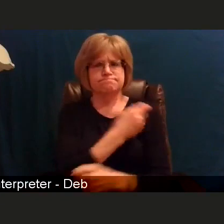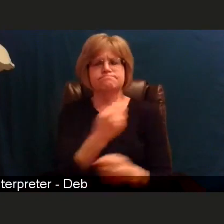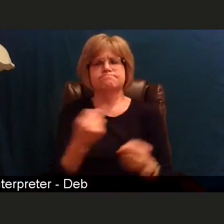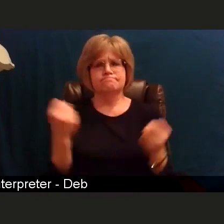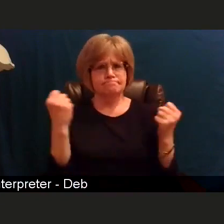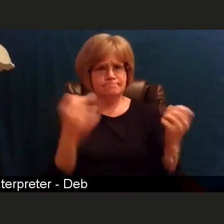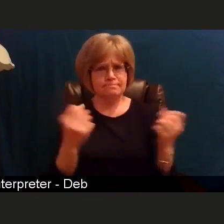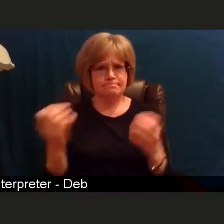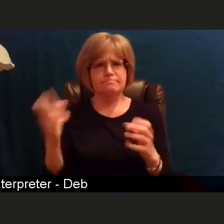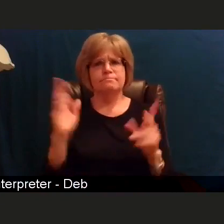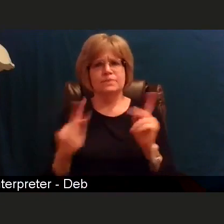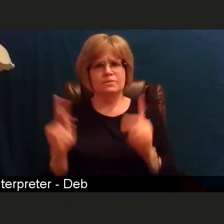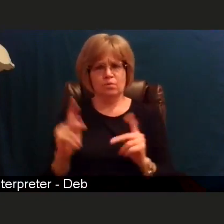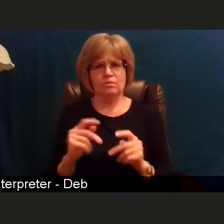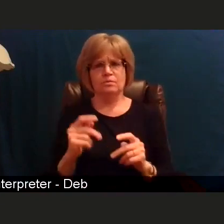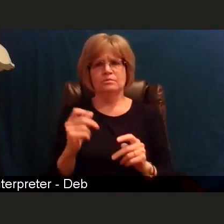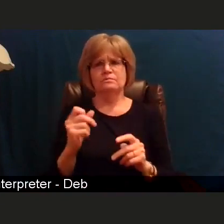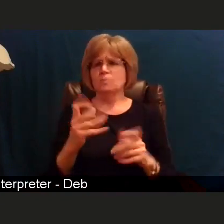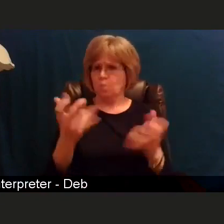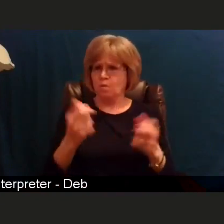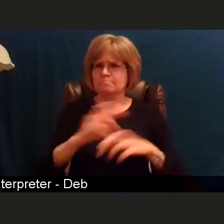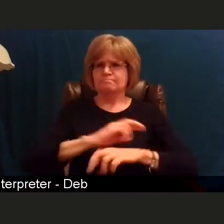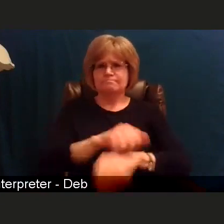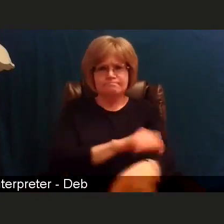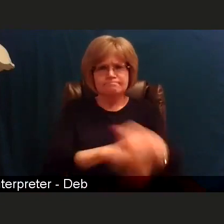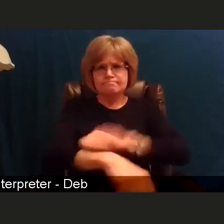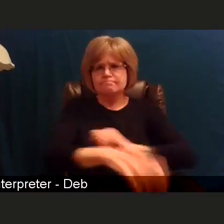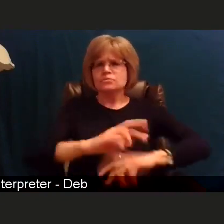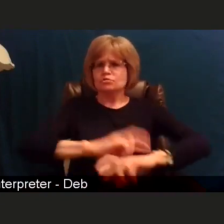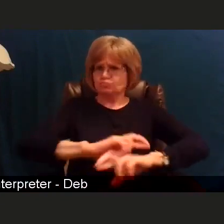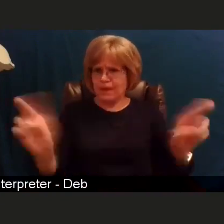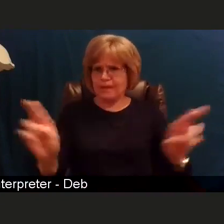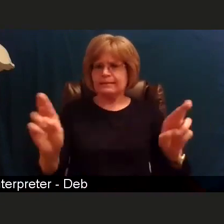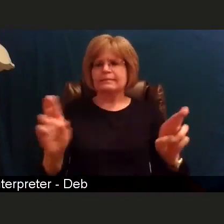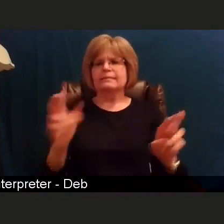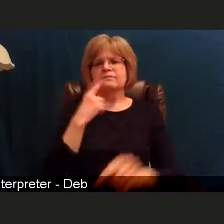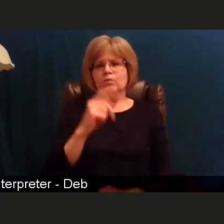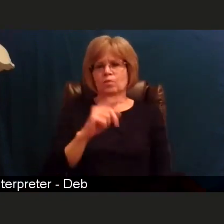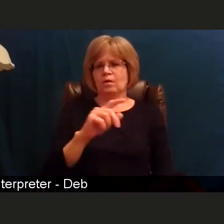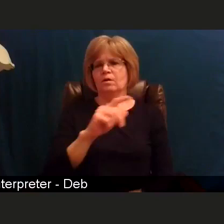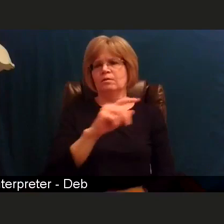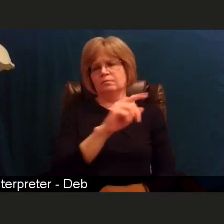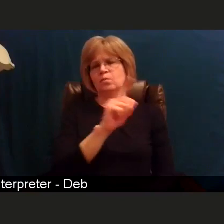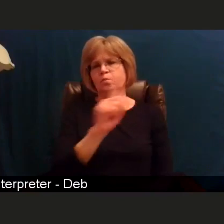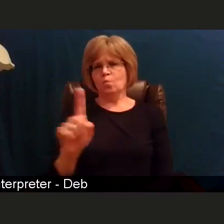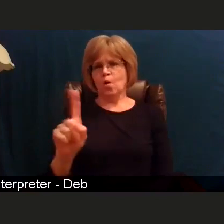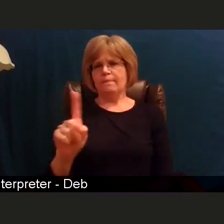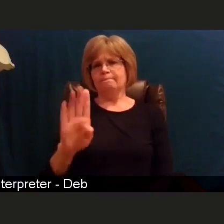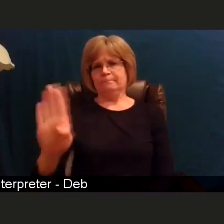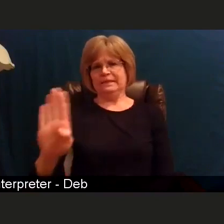to start vaccinating those people in tier 1B. What that is gonna require